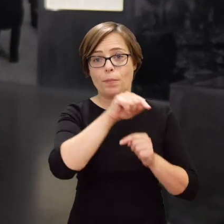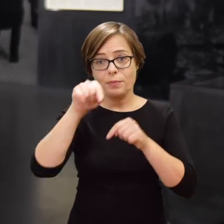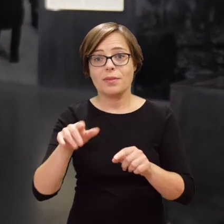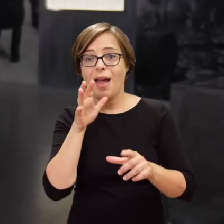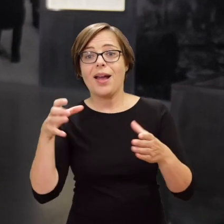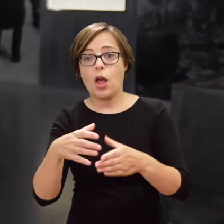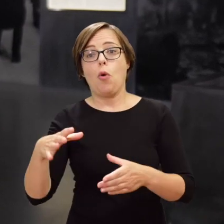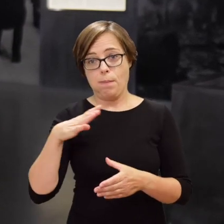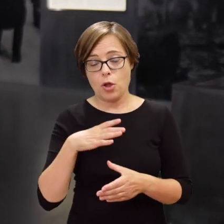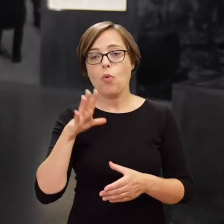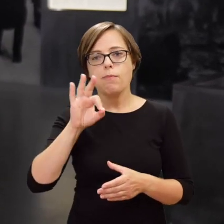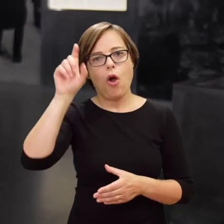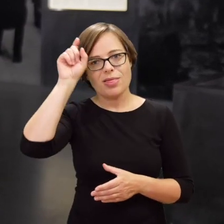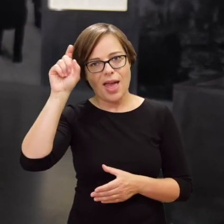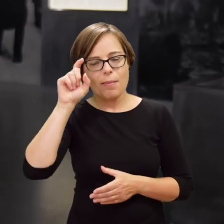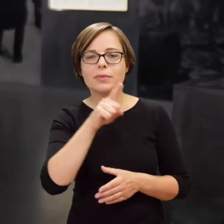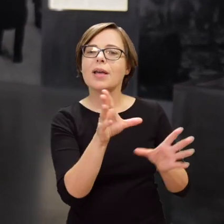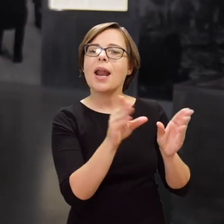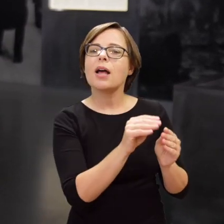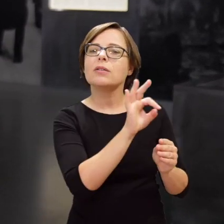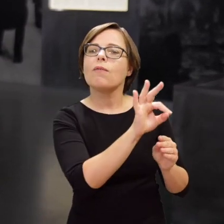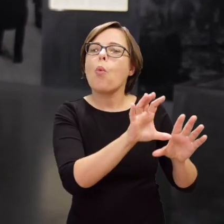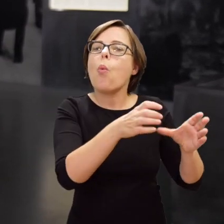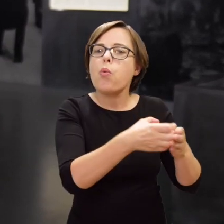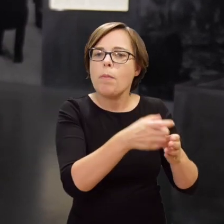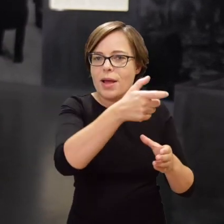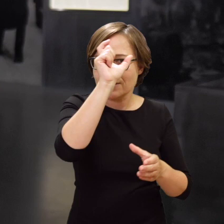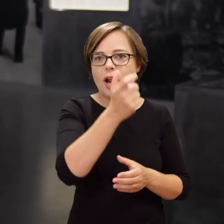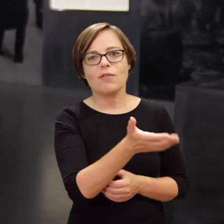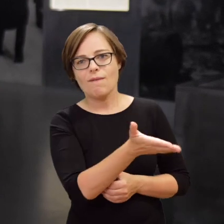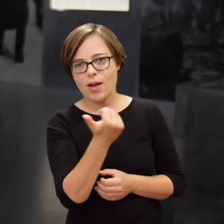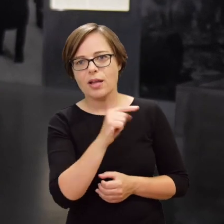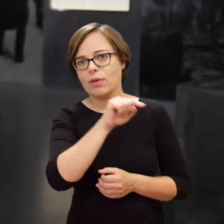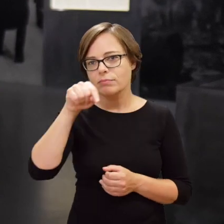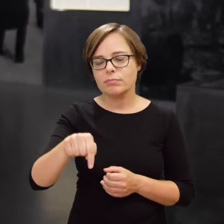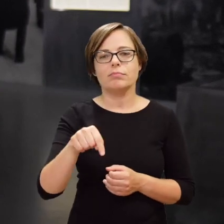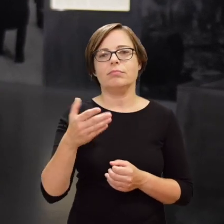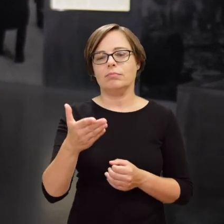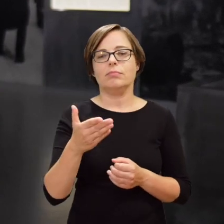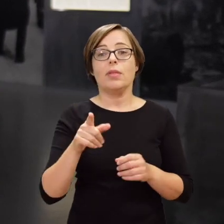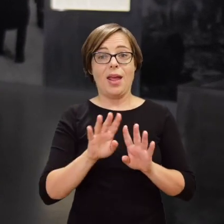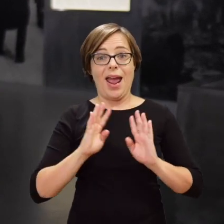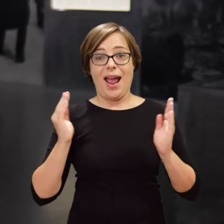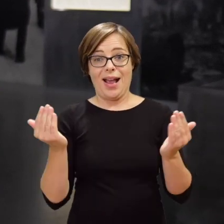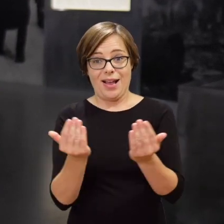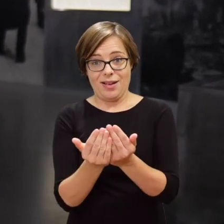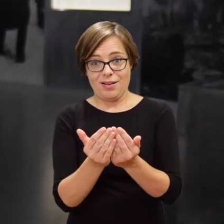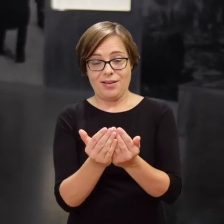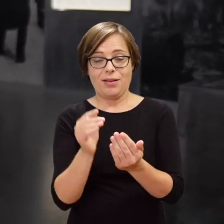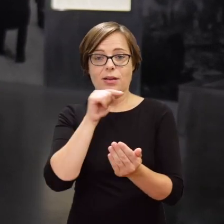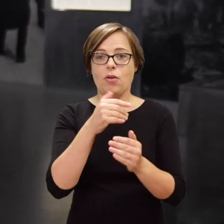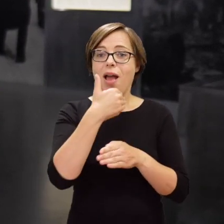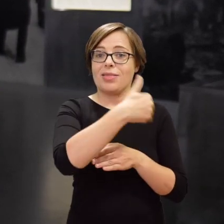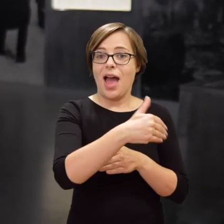He was summoned, together with a group of his colleagues, to come to the ghetto and make sure